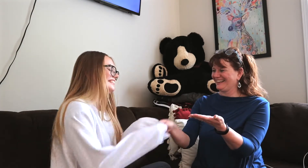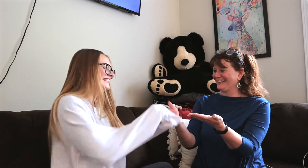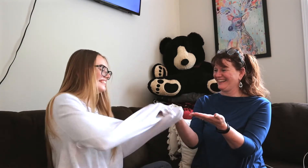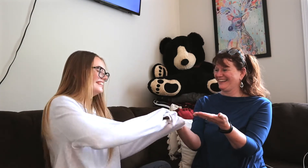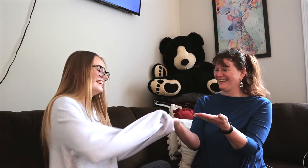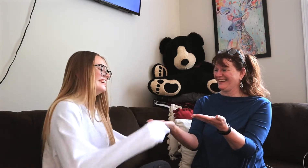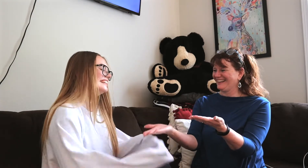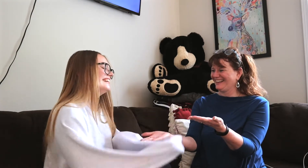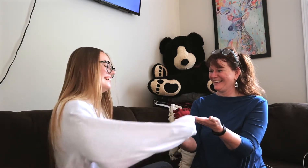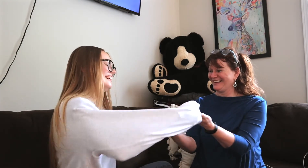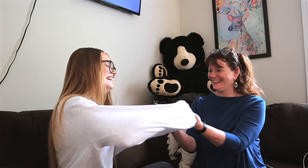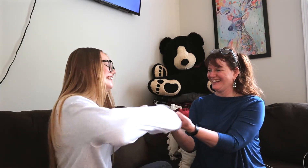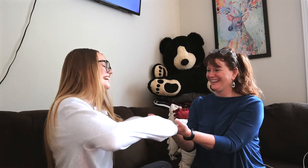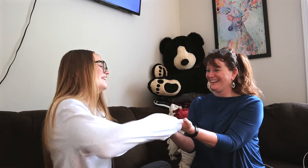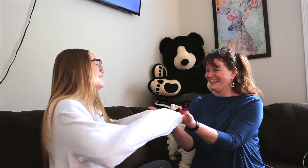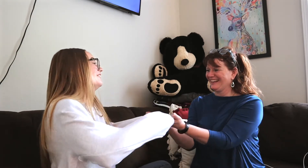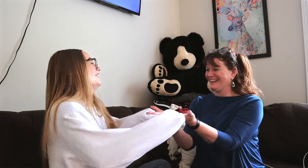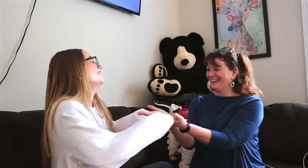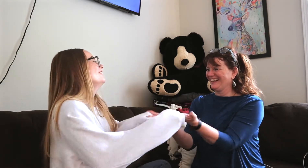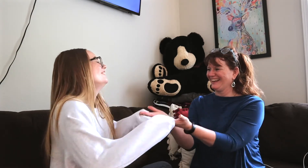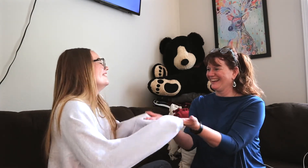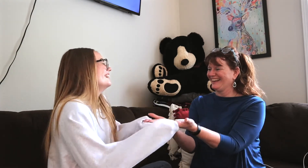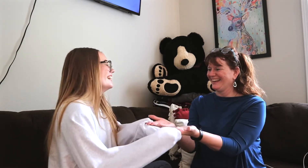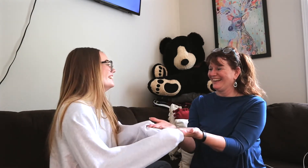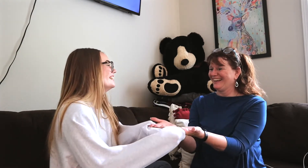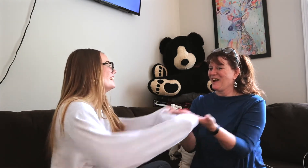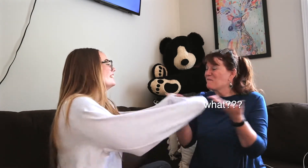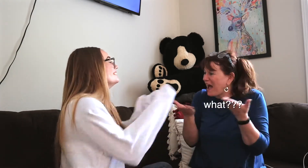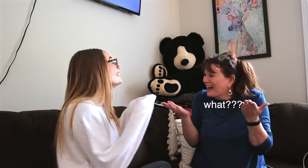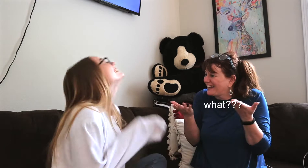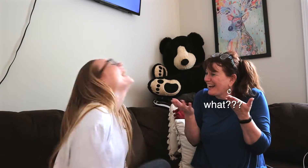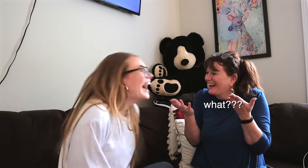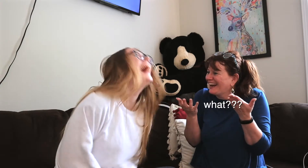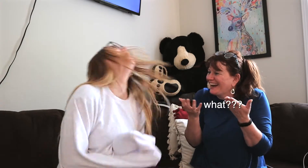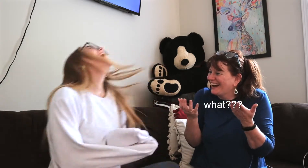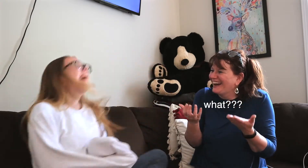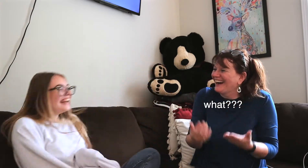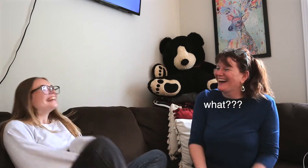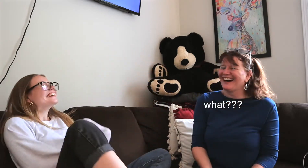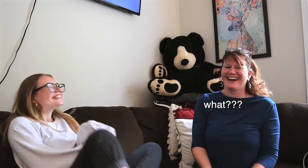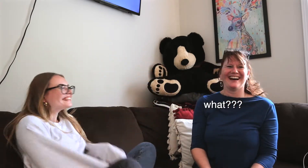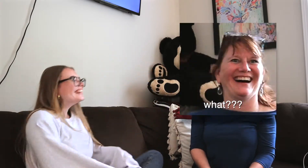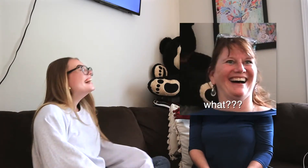*both giggling* yeah!! *cackles*